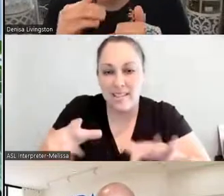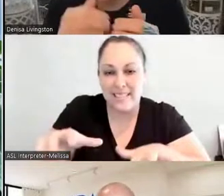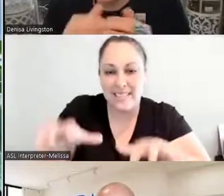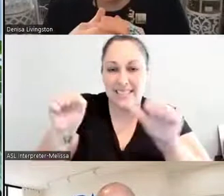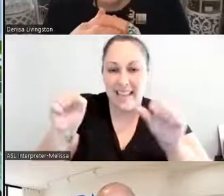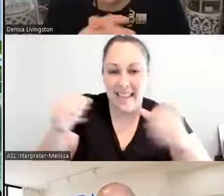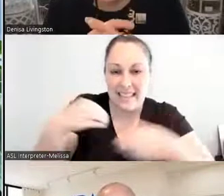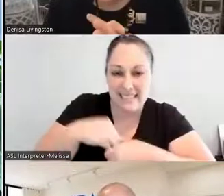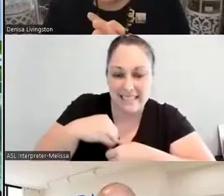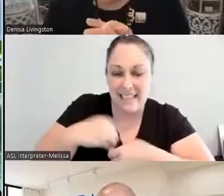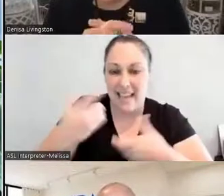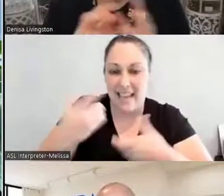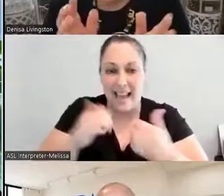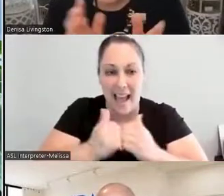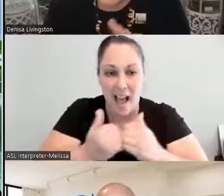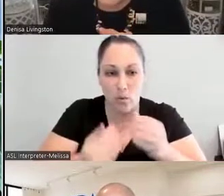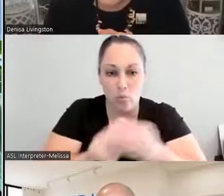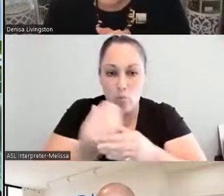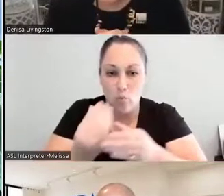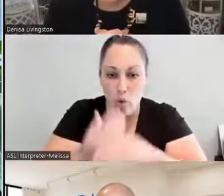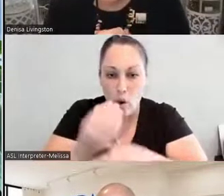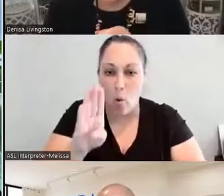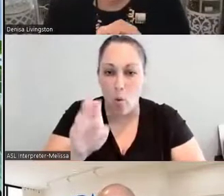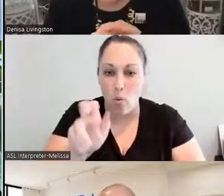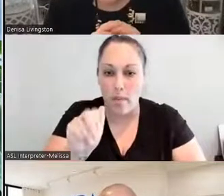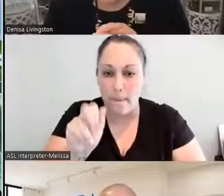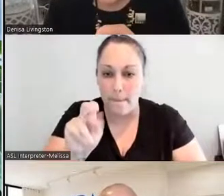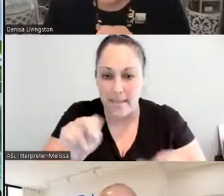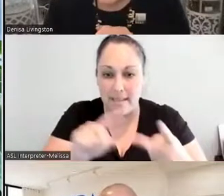sunflowers, all of the sisters to be able to facilitate that in